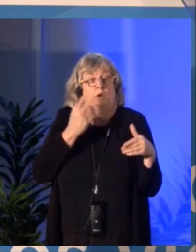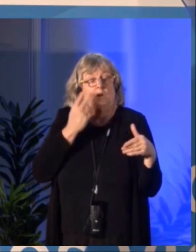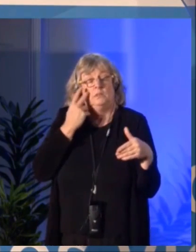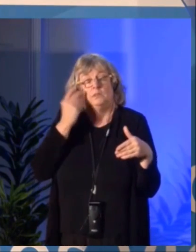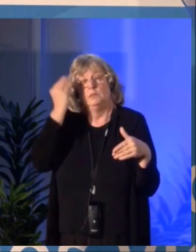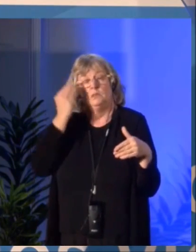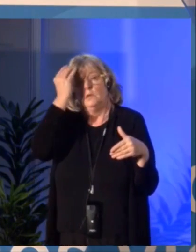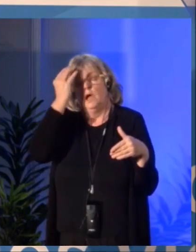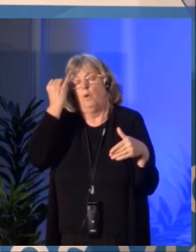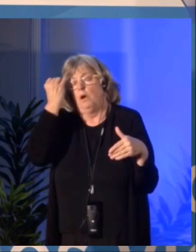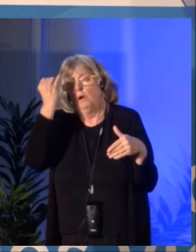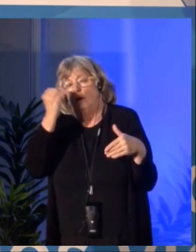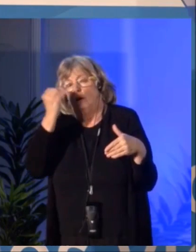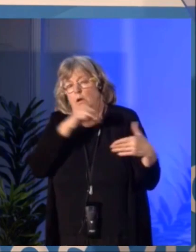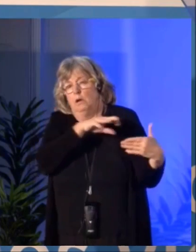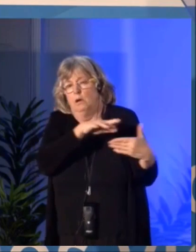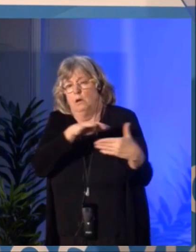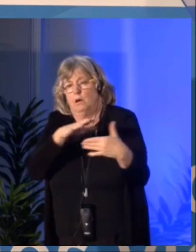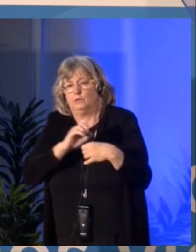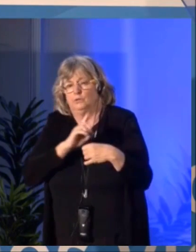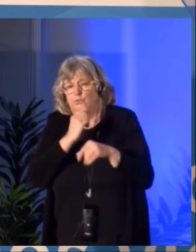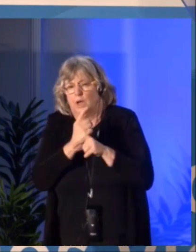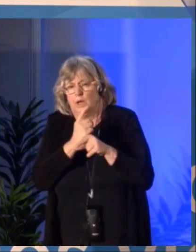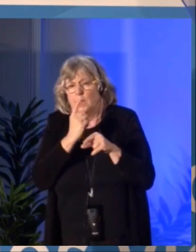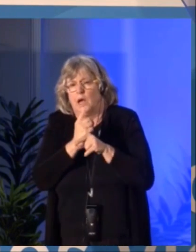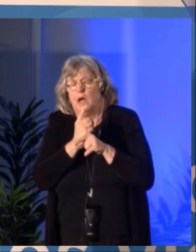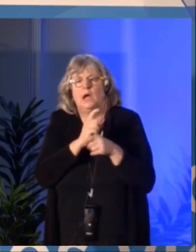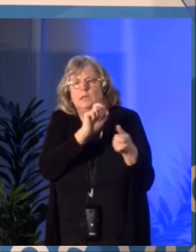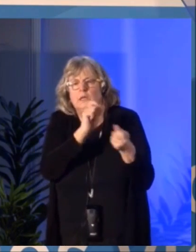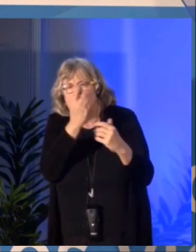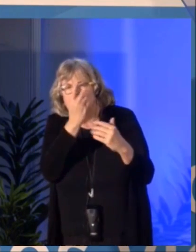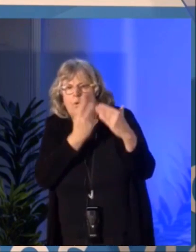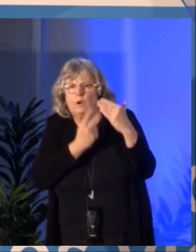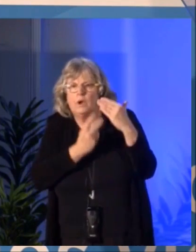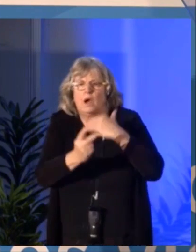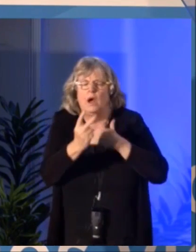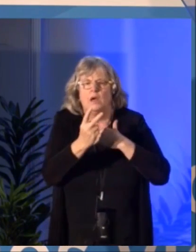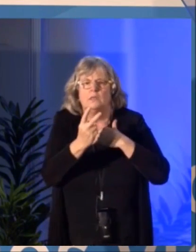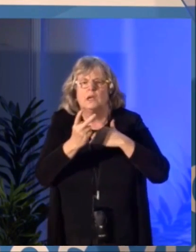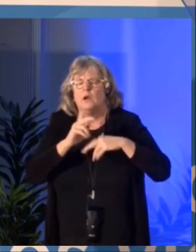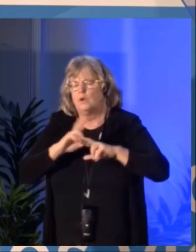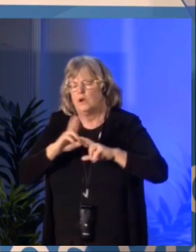and seize the opportunities of development and growth offered by digital technologies.